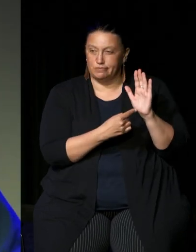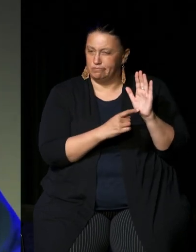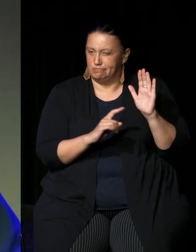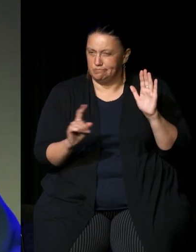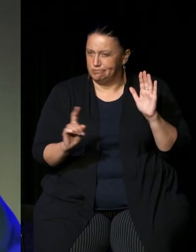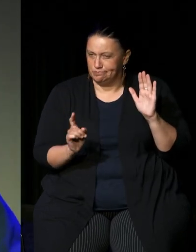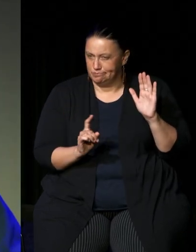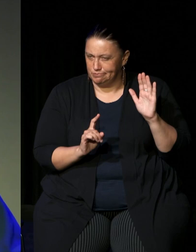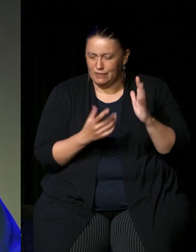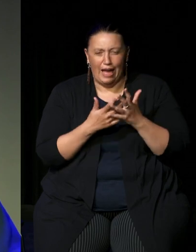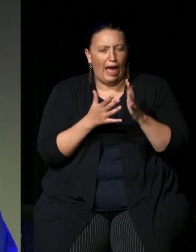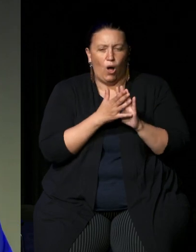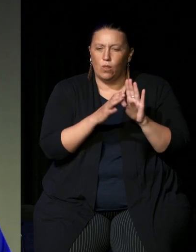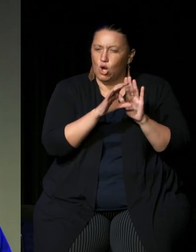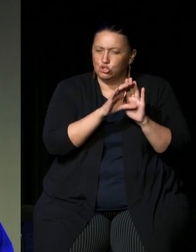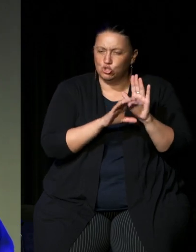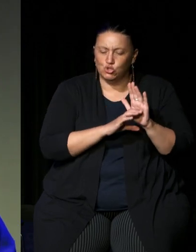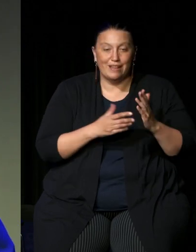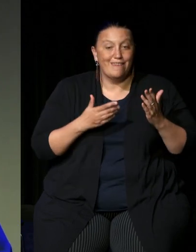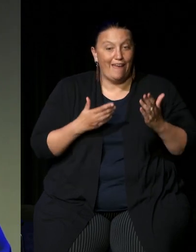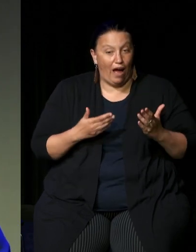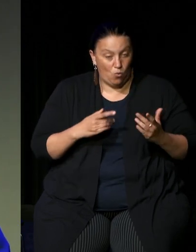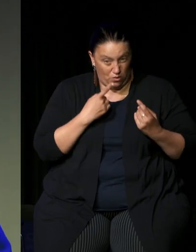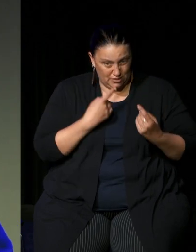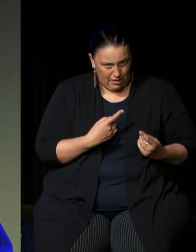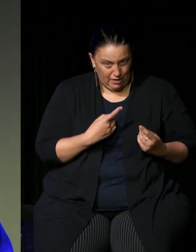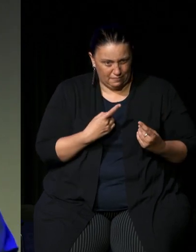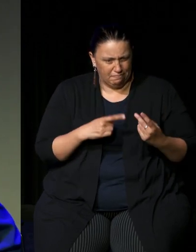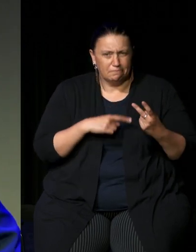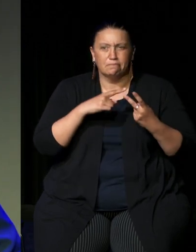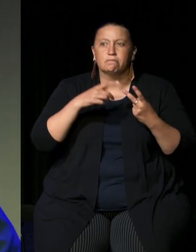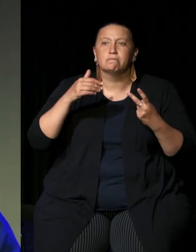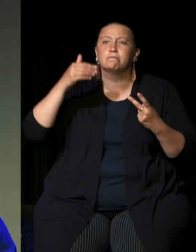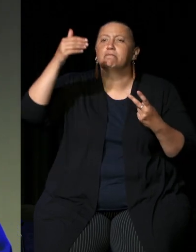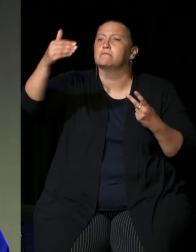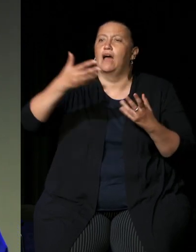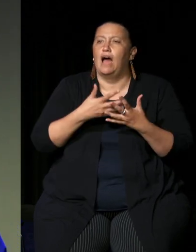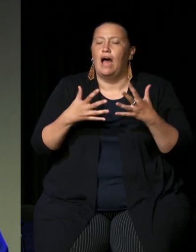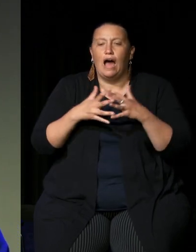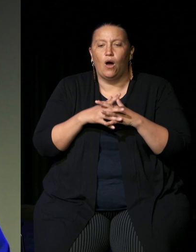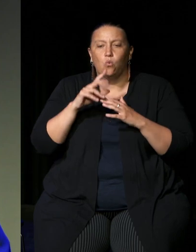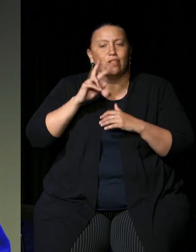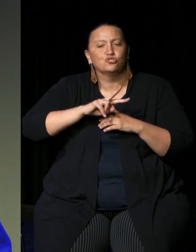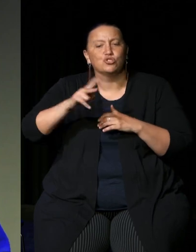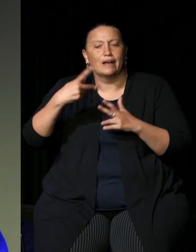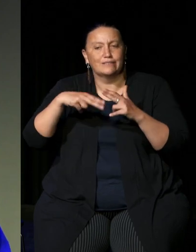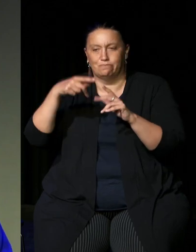the way the Constitution is now and also how it's going to look into the future if the changes goes